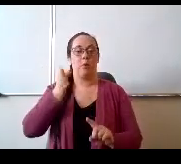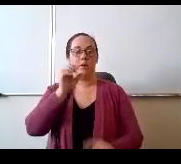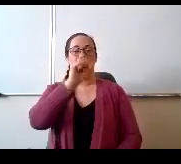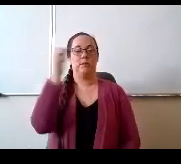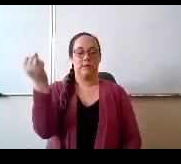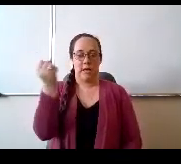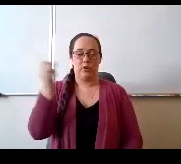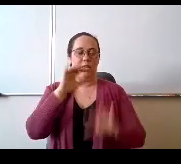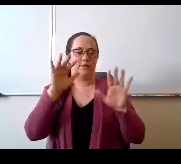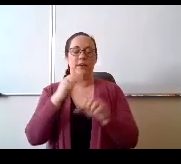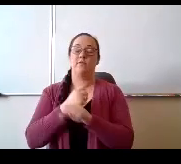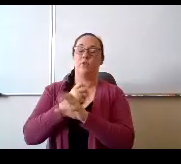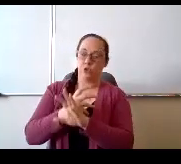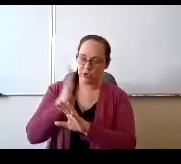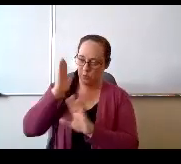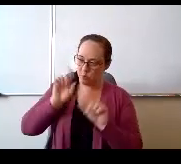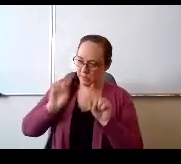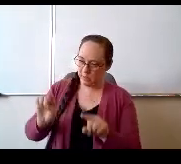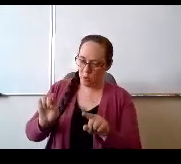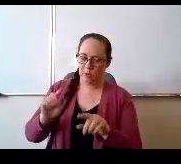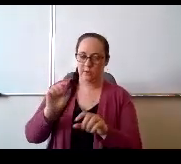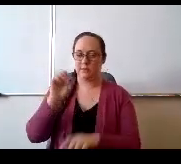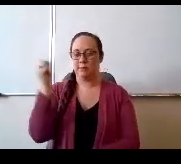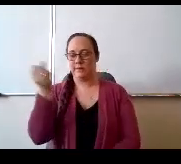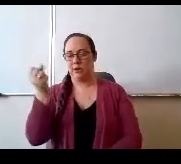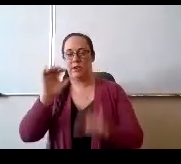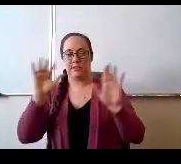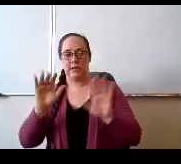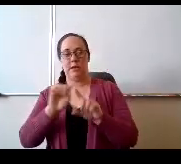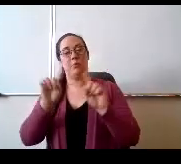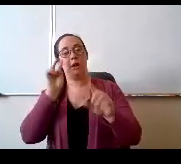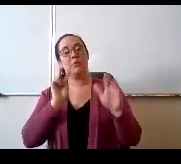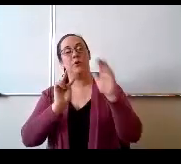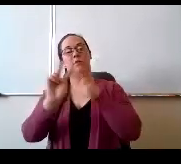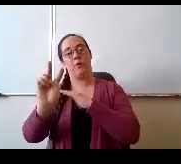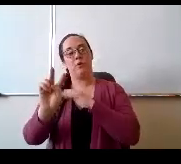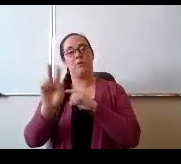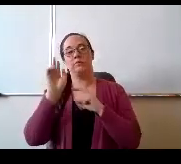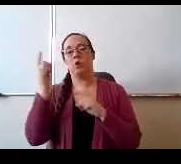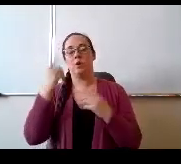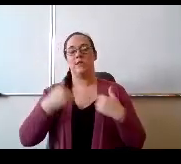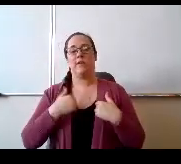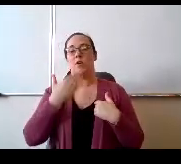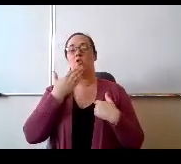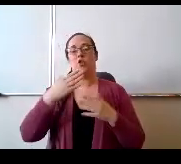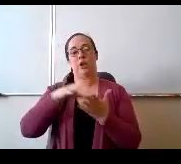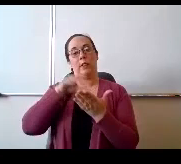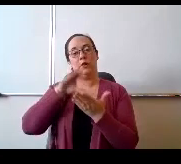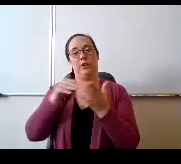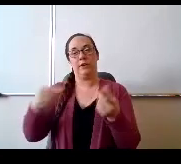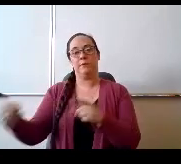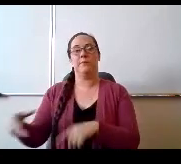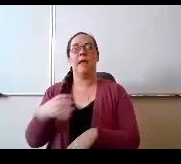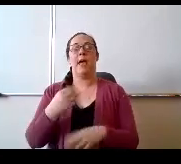virtually right, but otherwise I'm looking forward to that. There's always good learning there as well. And I want to thank Mr.